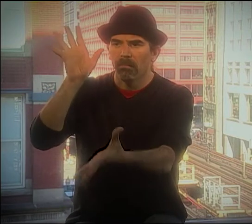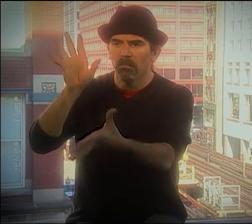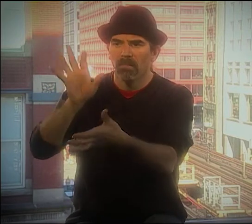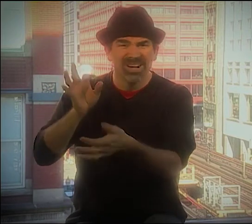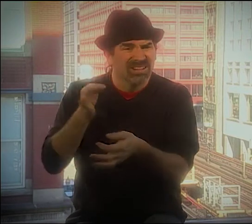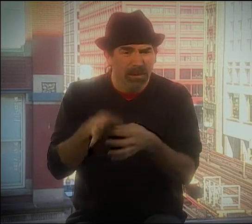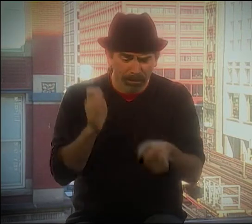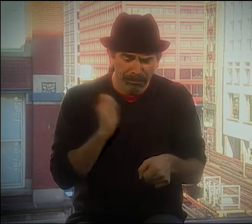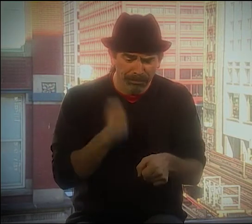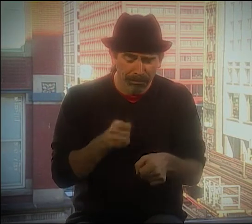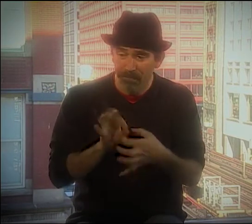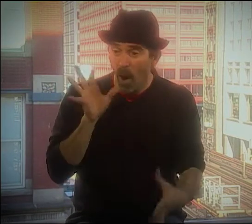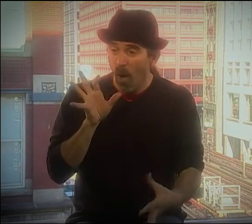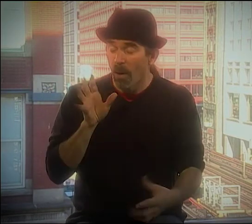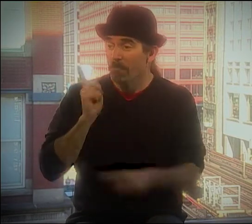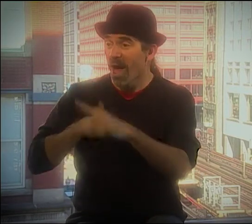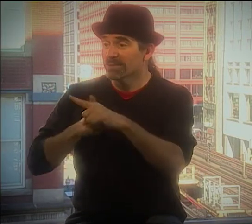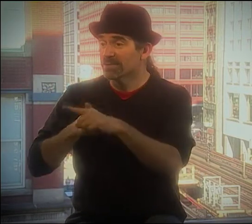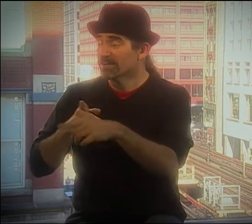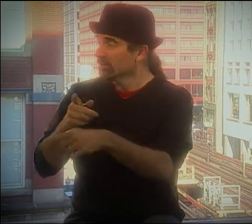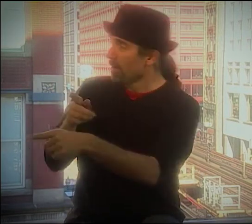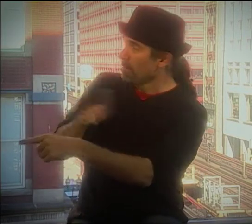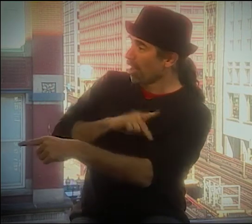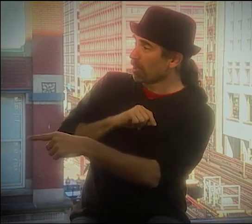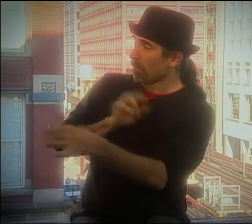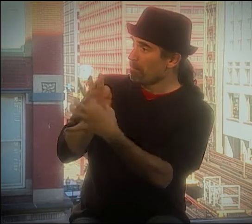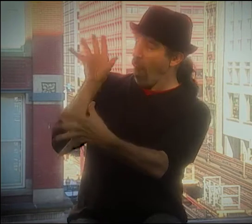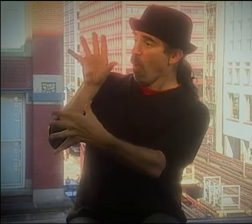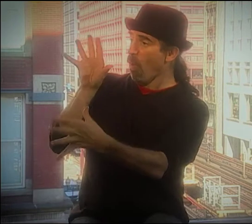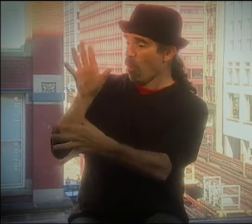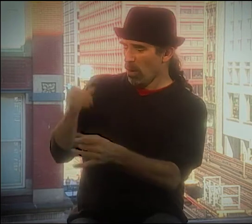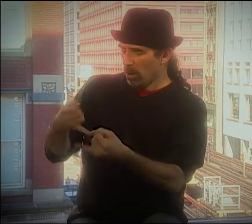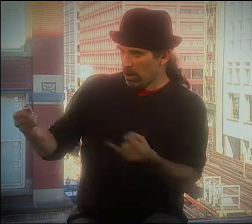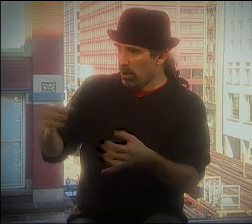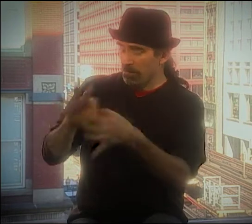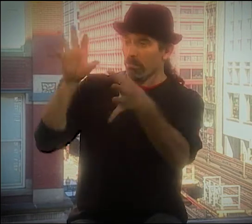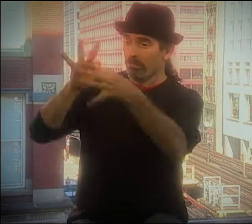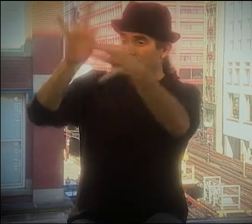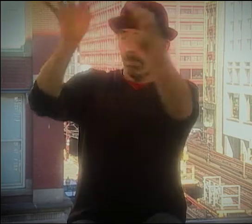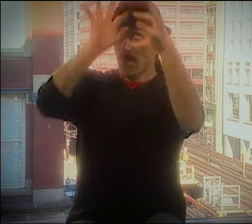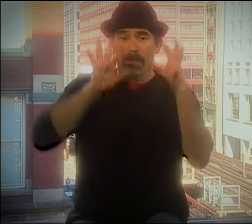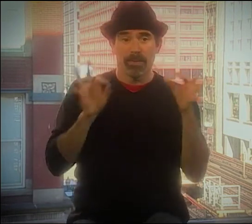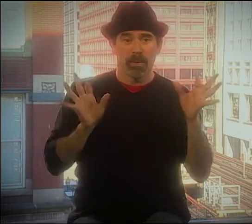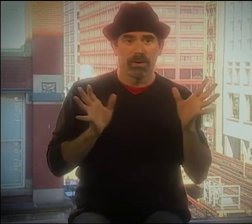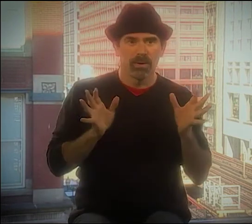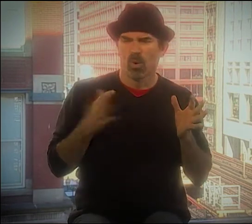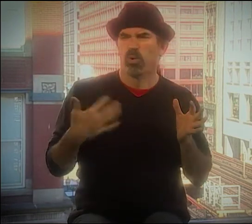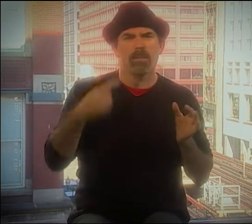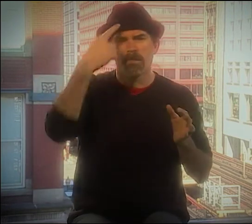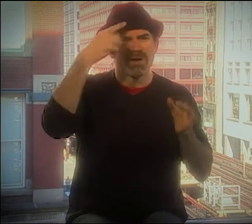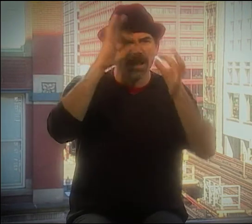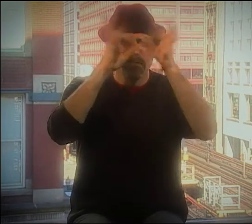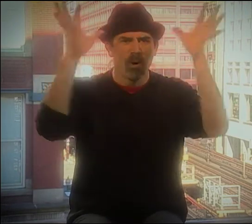THAT'S WHY ENDED UP AFTER THAT LETTING GO OF IT-- THE TAPPING, PLUS PATRICK GRAYBILL'S MODELING, ALL THIS